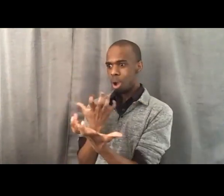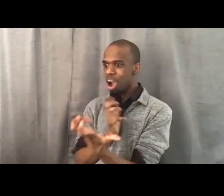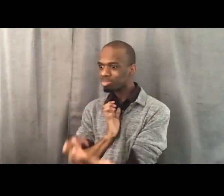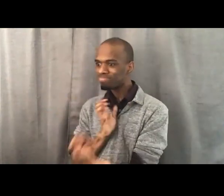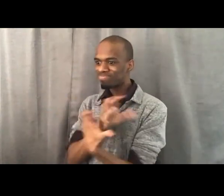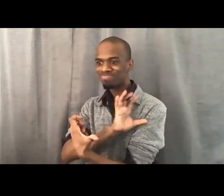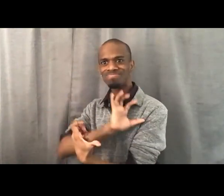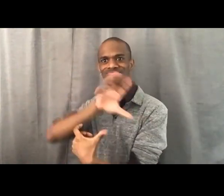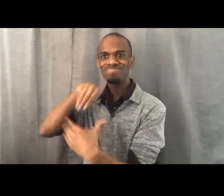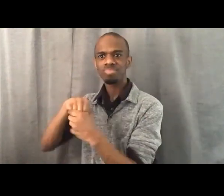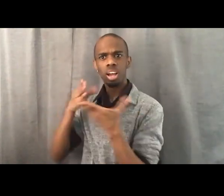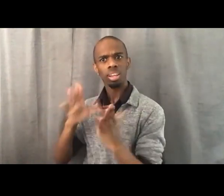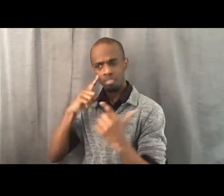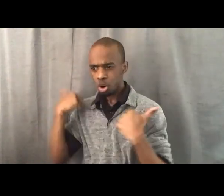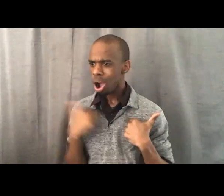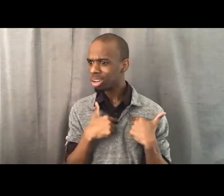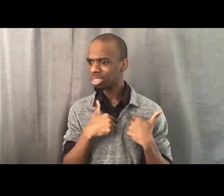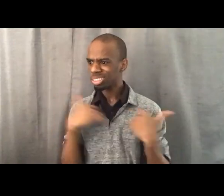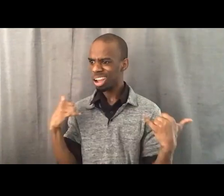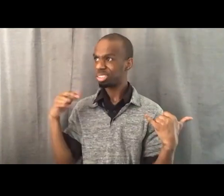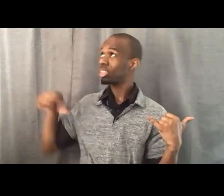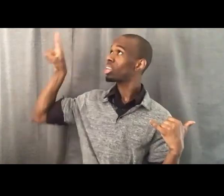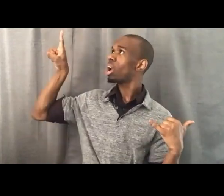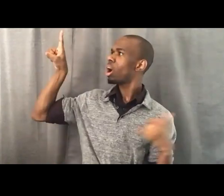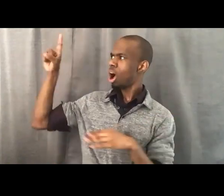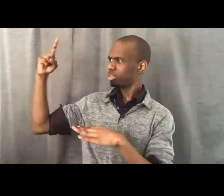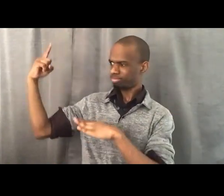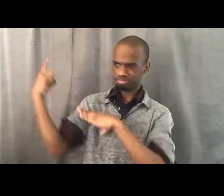And so Black Power really becomes the call,